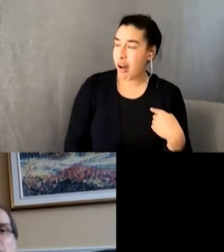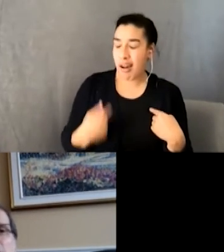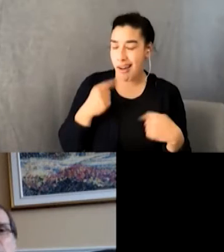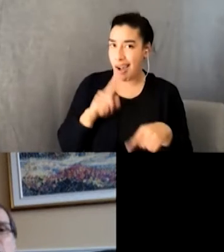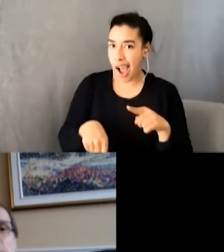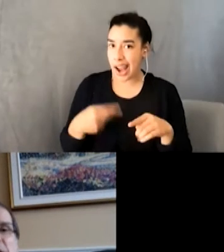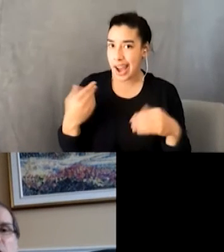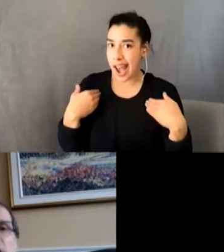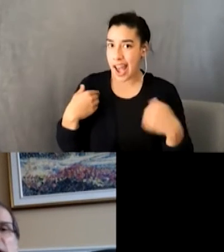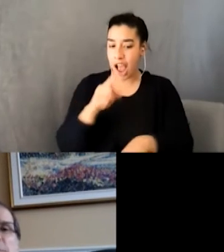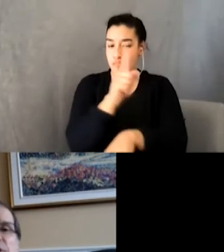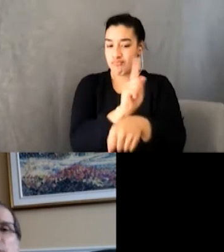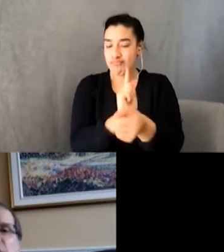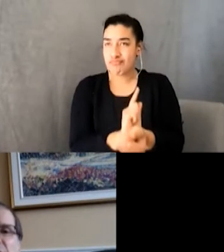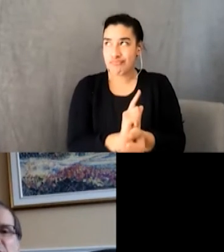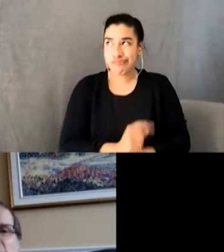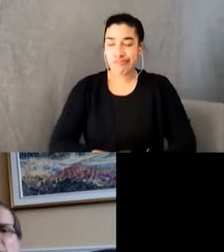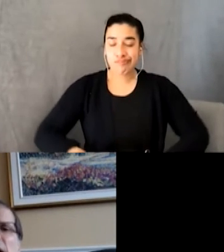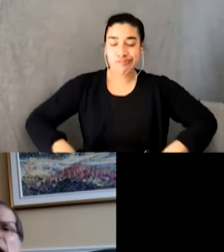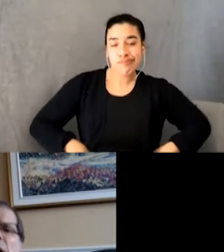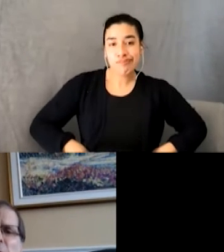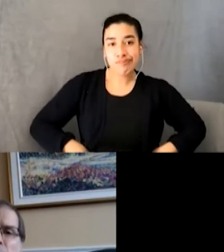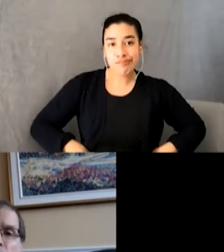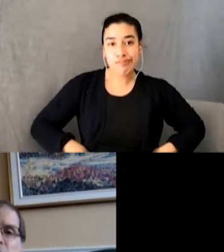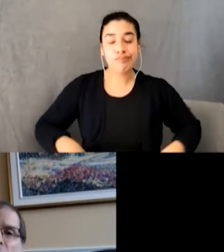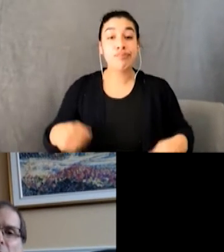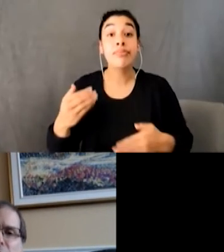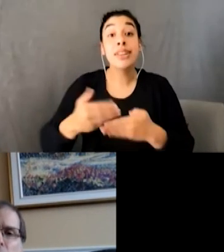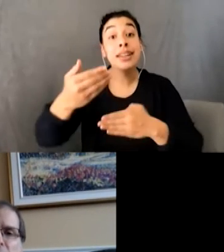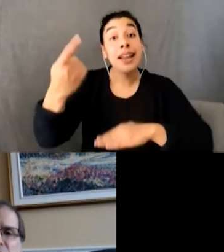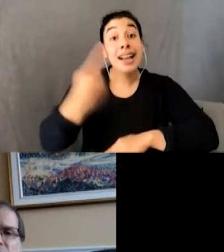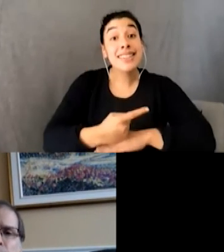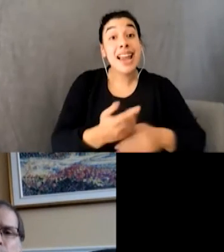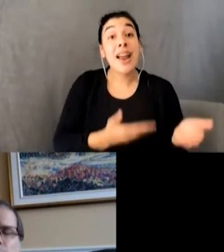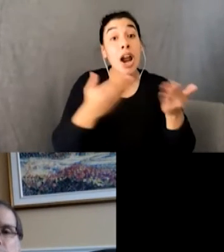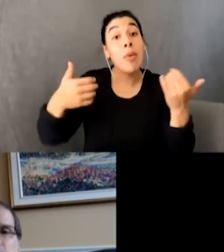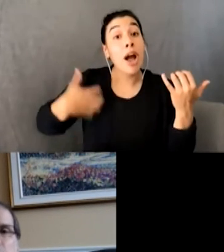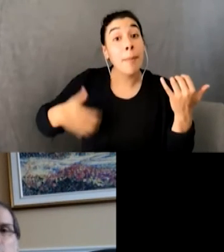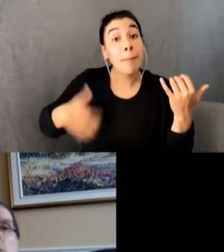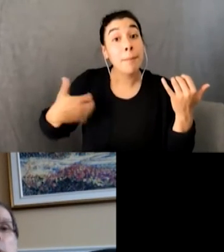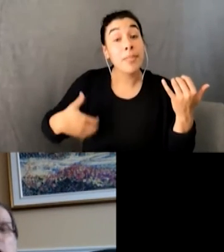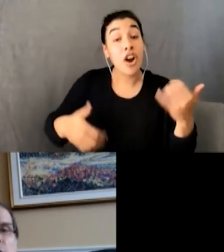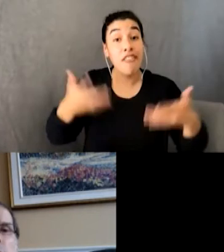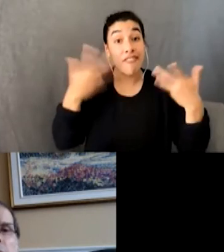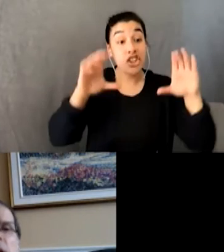I brought my guitar and amp to school the next day and met Greg after classes. We walked for a while,